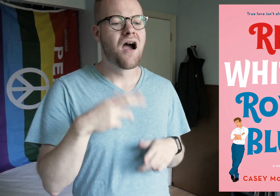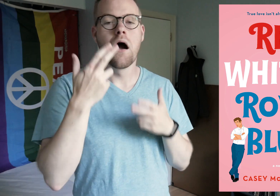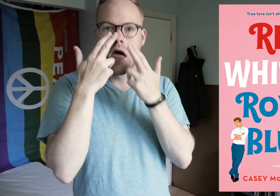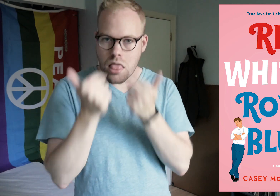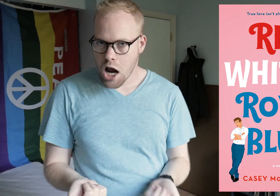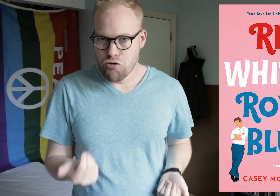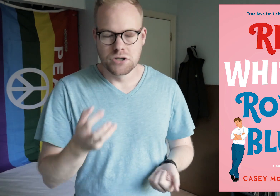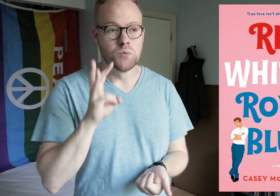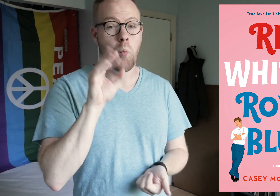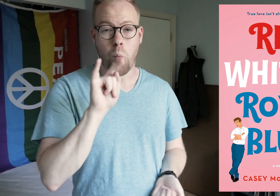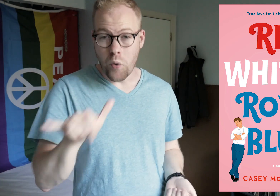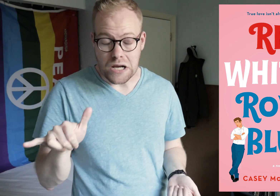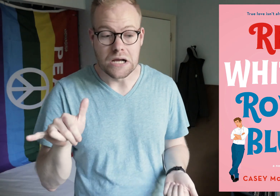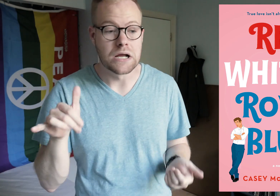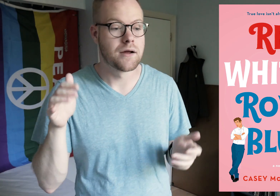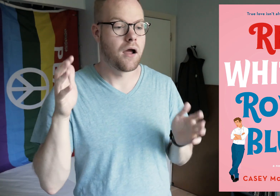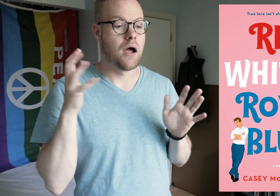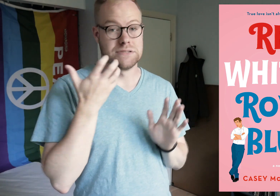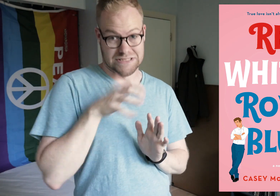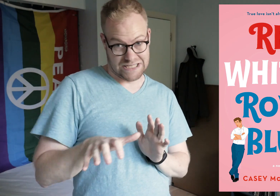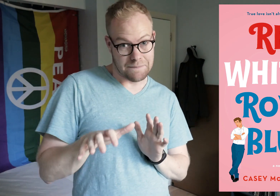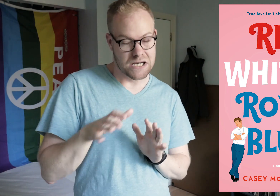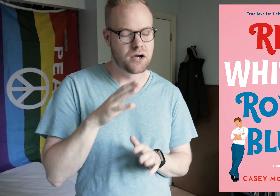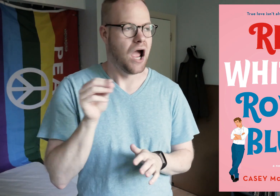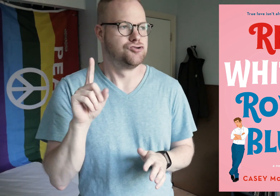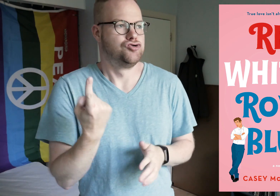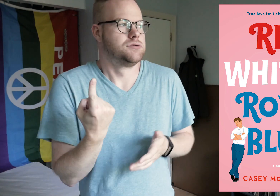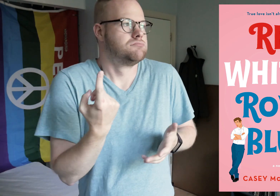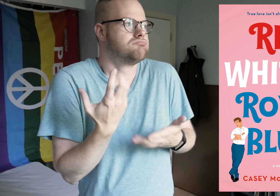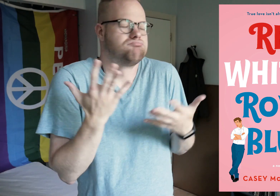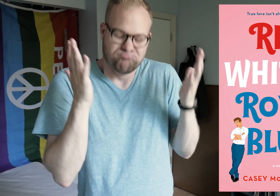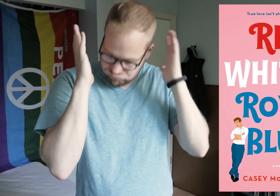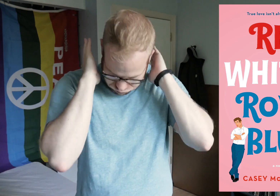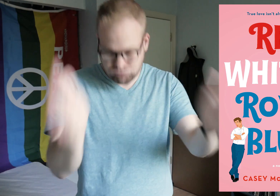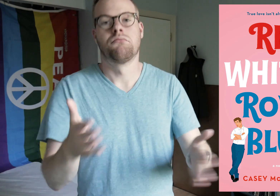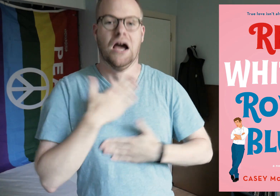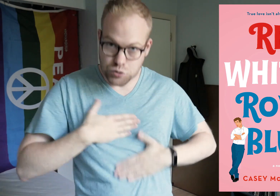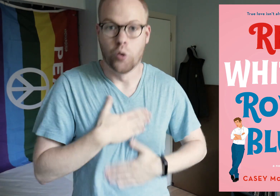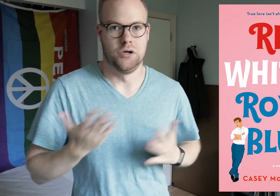It’s hilarious, witty, steamy, and just downright enjoyable.